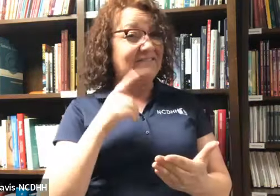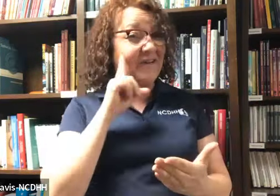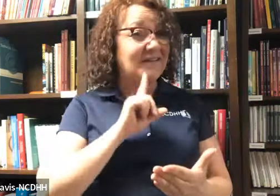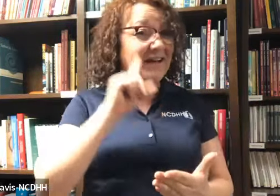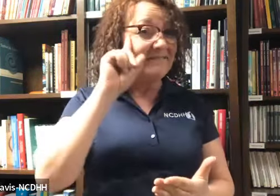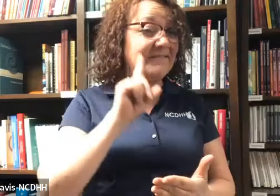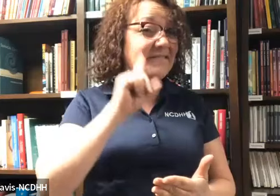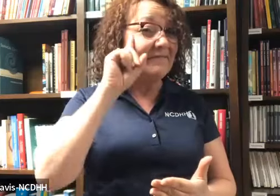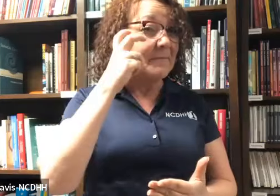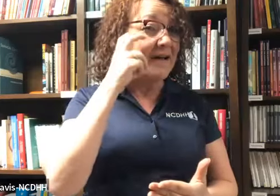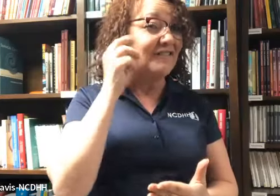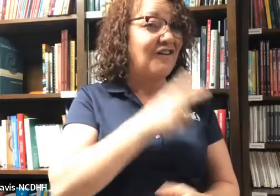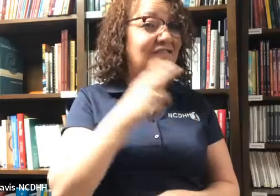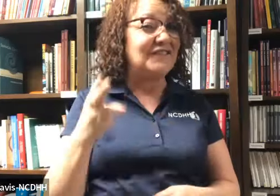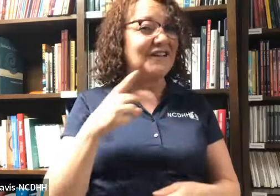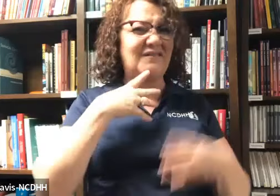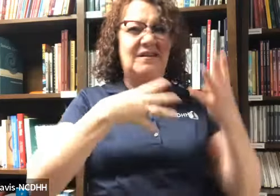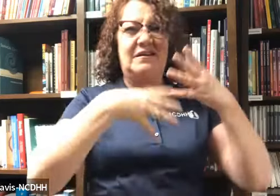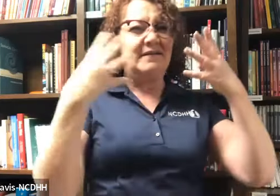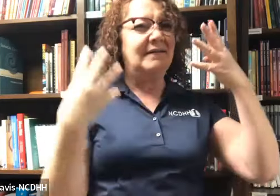legal rights for people who are deaf, deafblind,